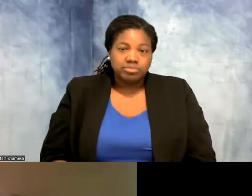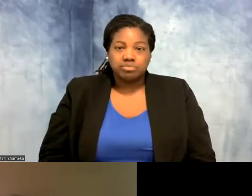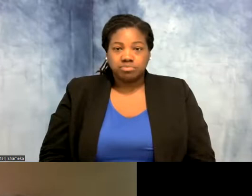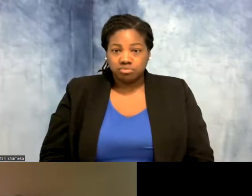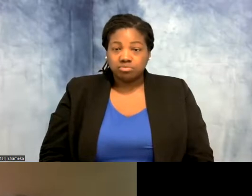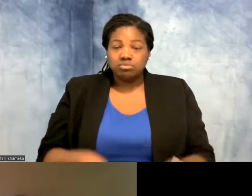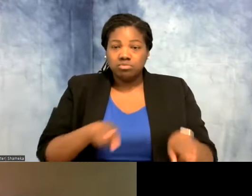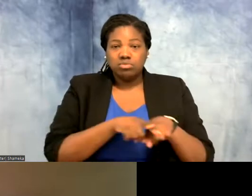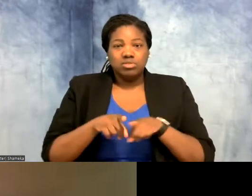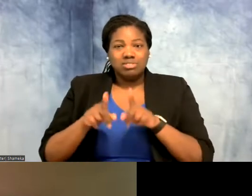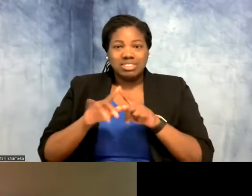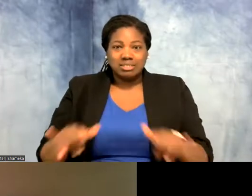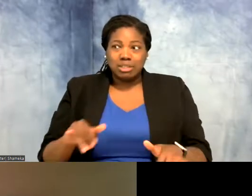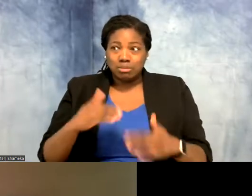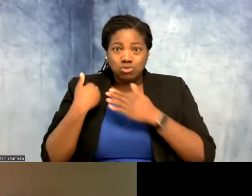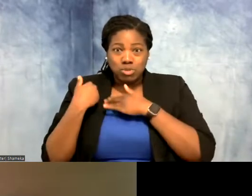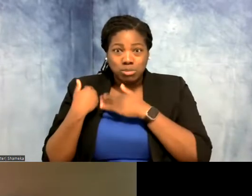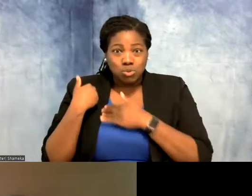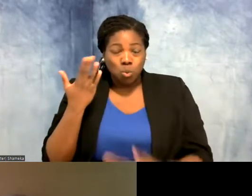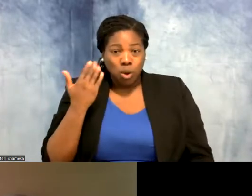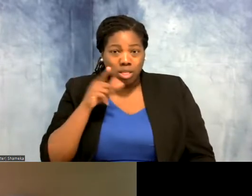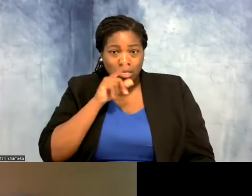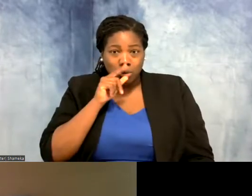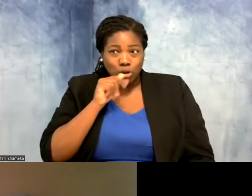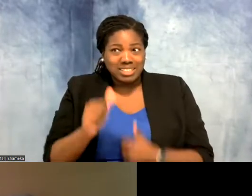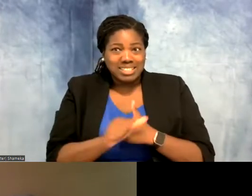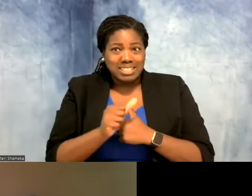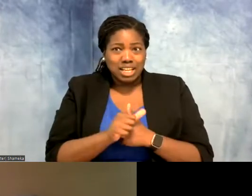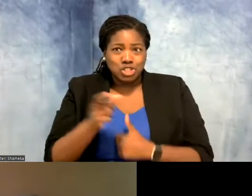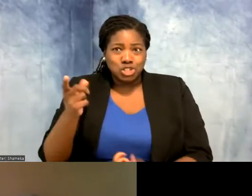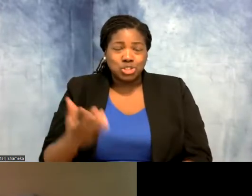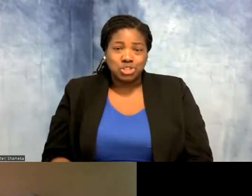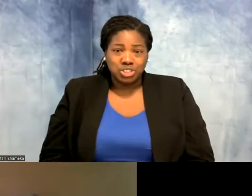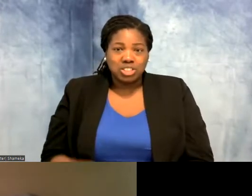also a large responsibility because the bird is endangered. And so you have to be very careful